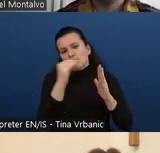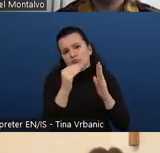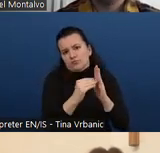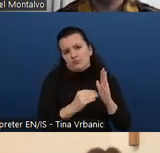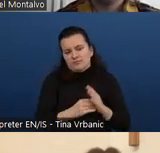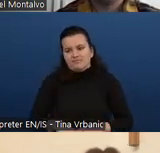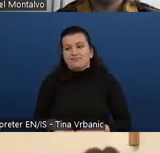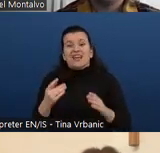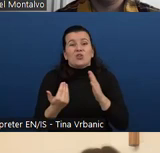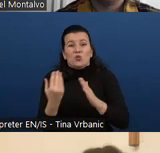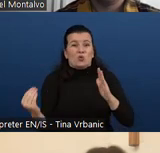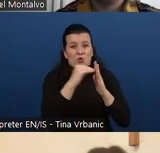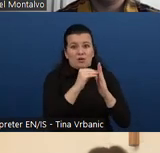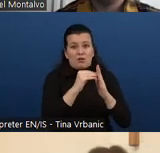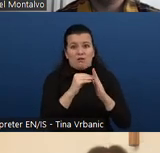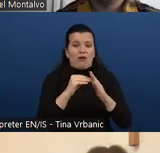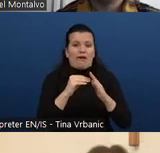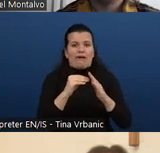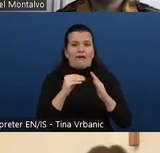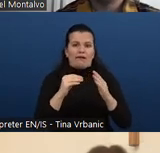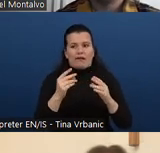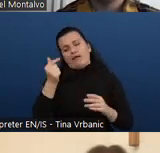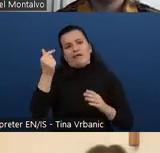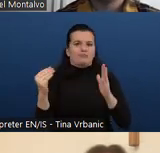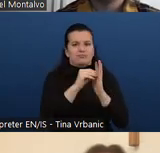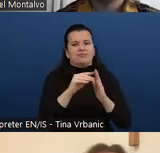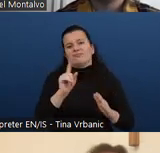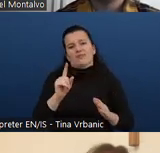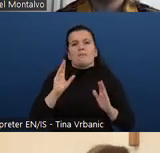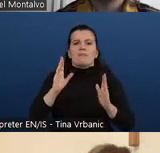So if I understand you correctly there would need to be another project